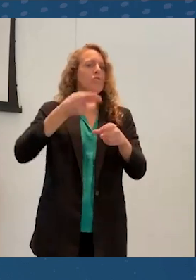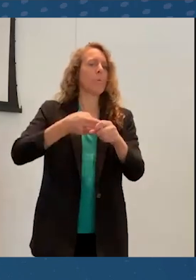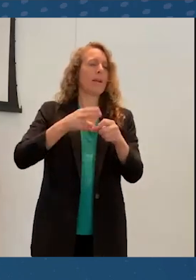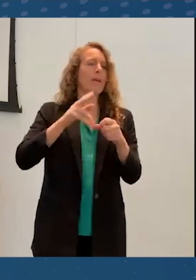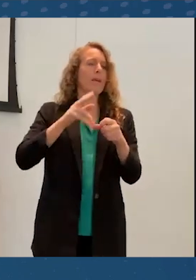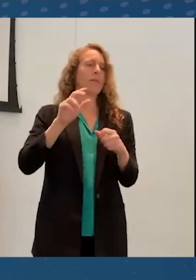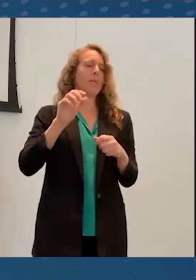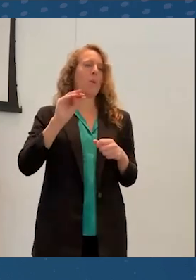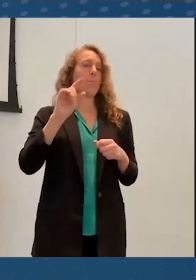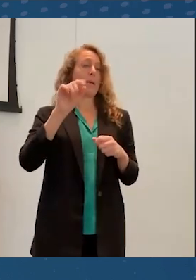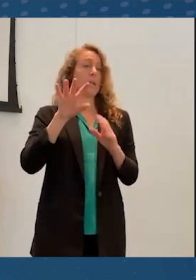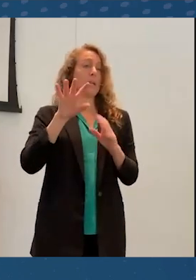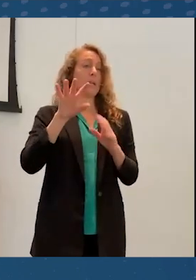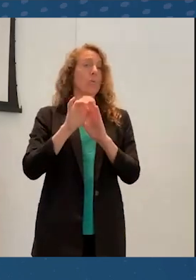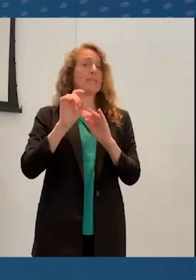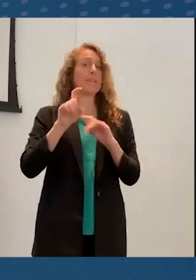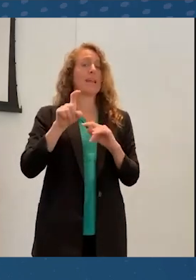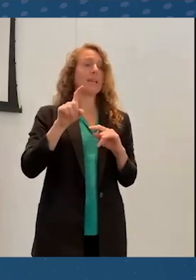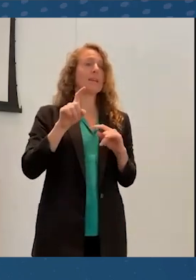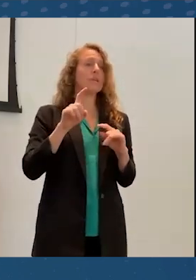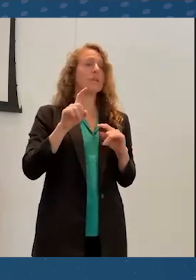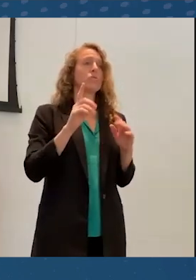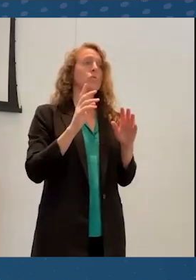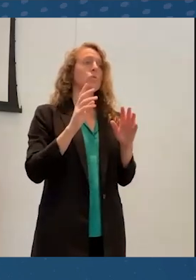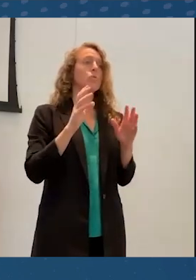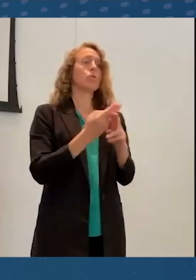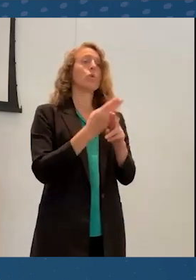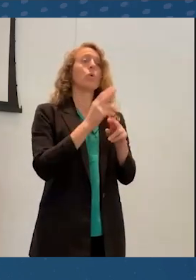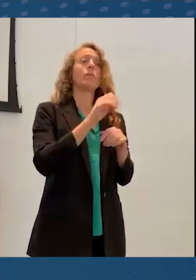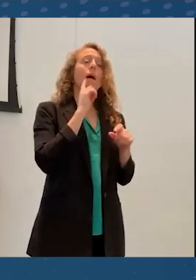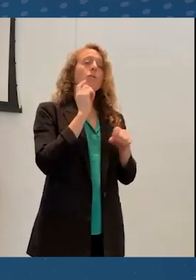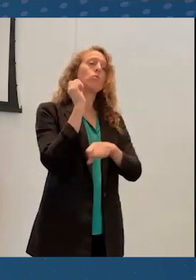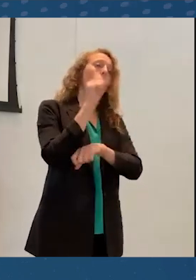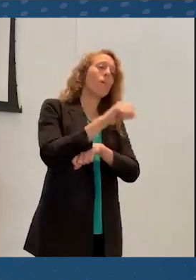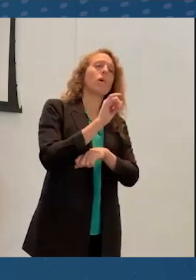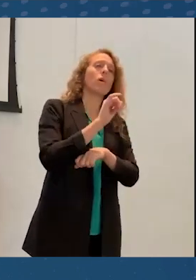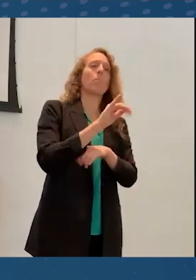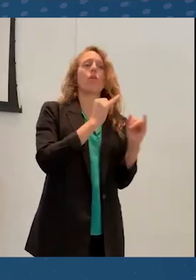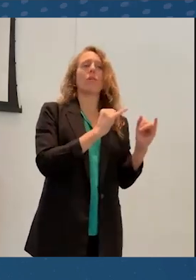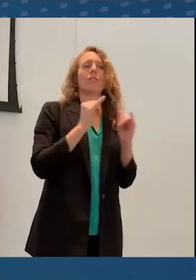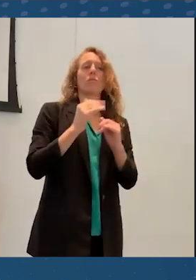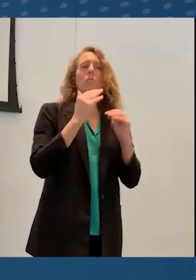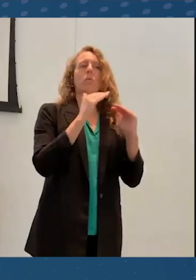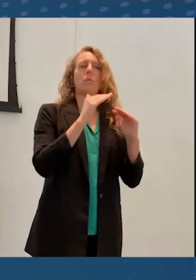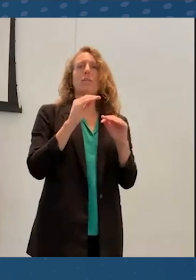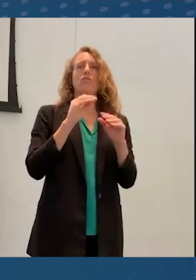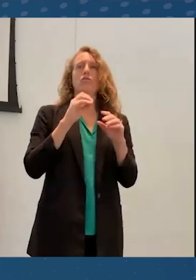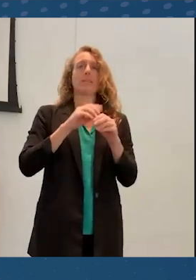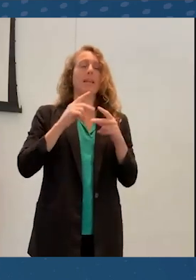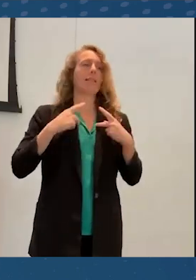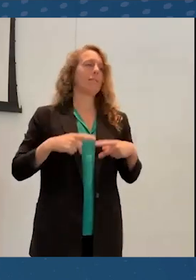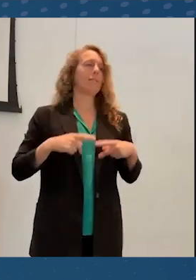to overcome their individual constraints in the virtual world. And those tools don't completely exist.